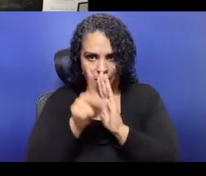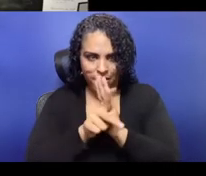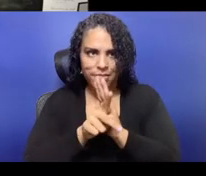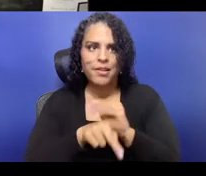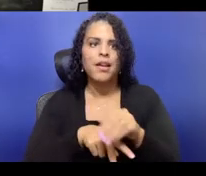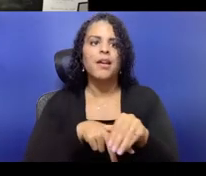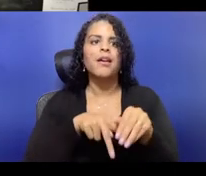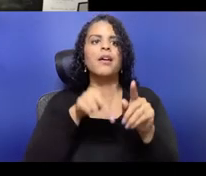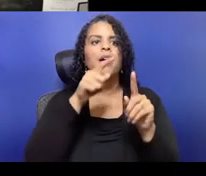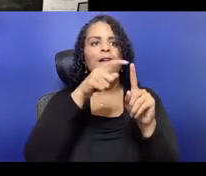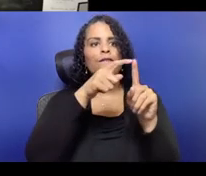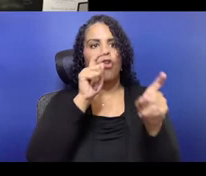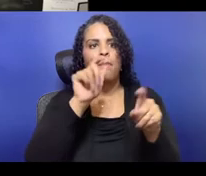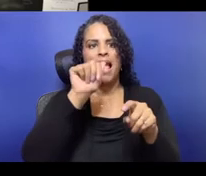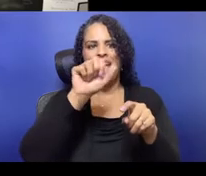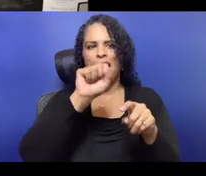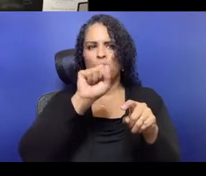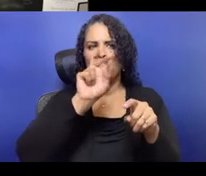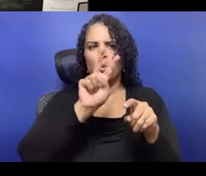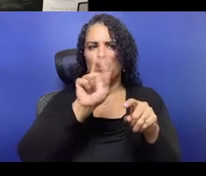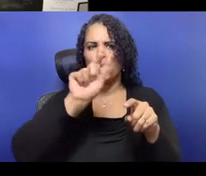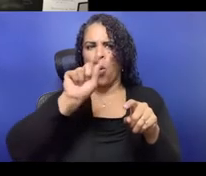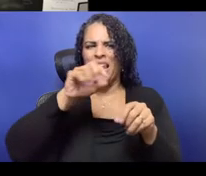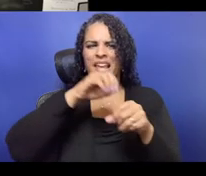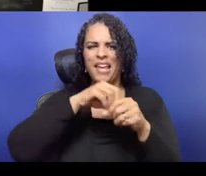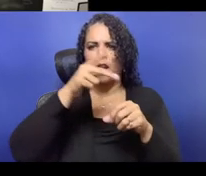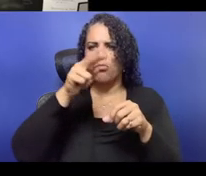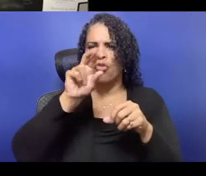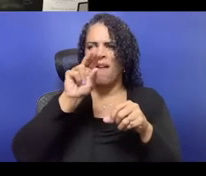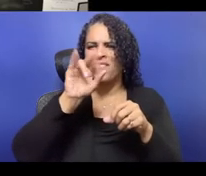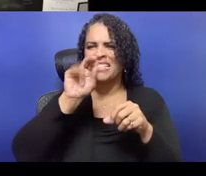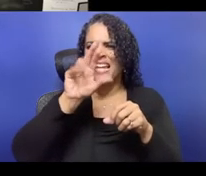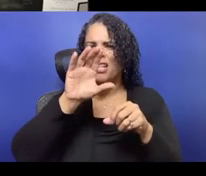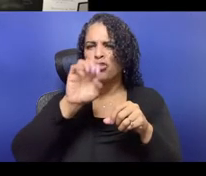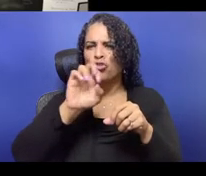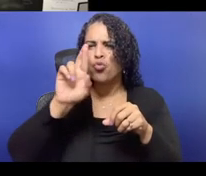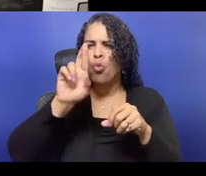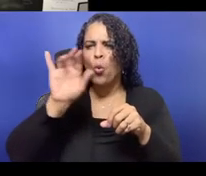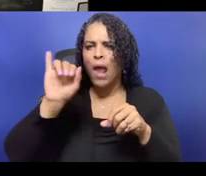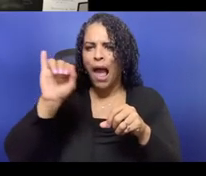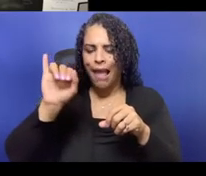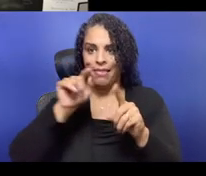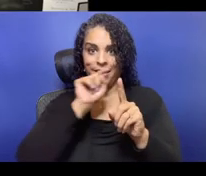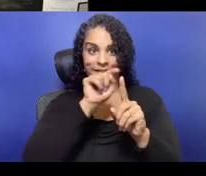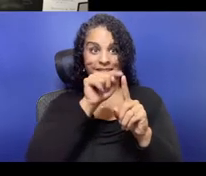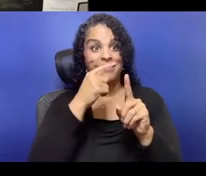And so with all of the areas of representation and thinking about working relationally